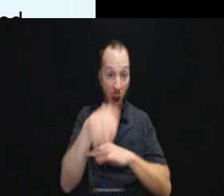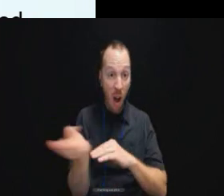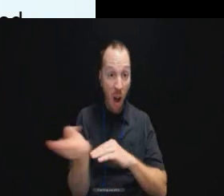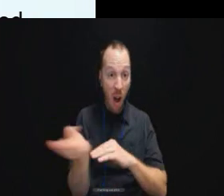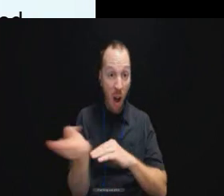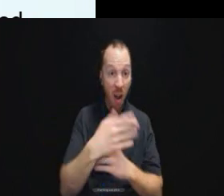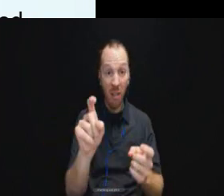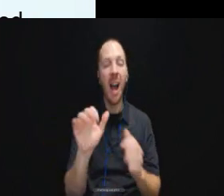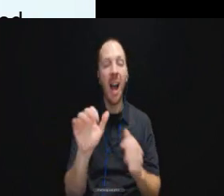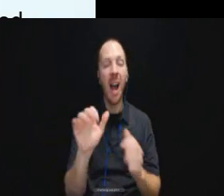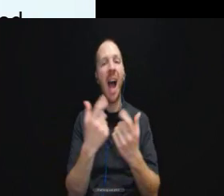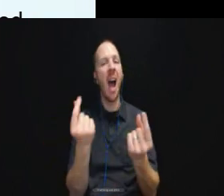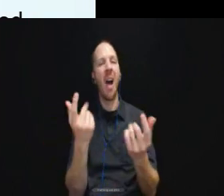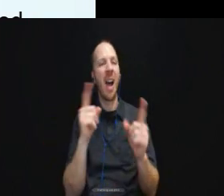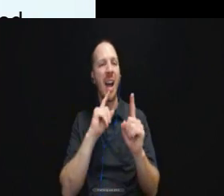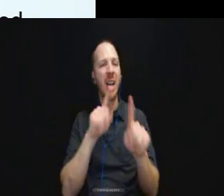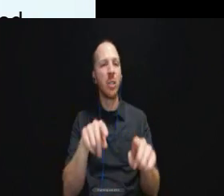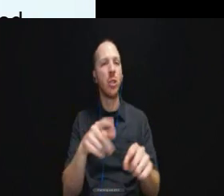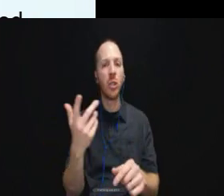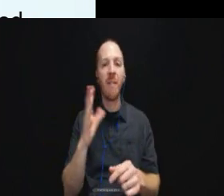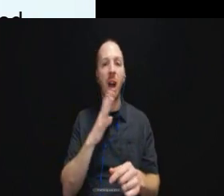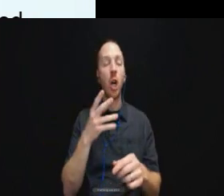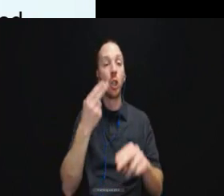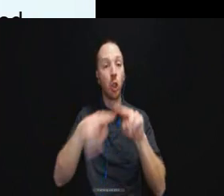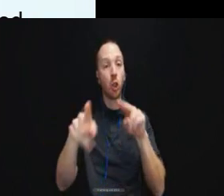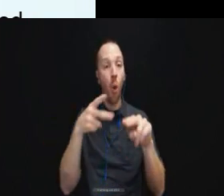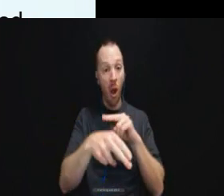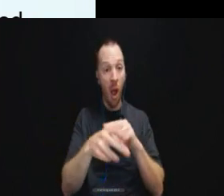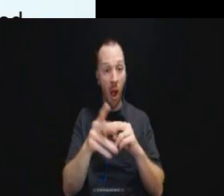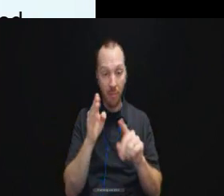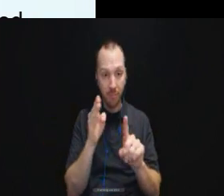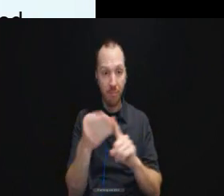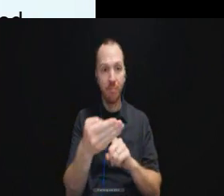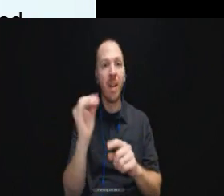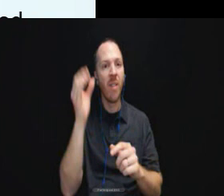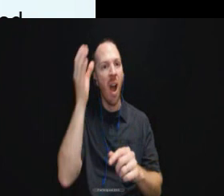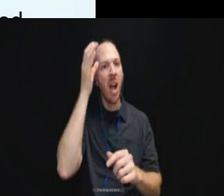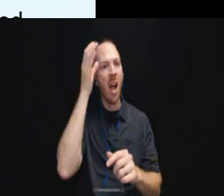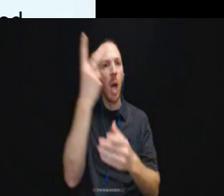Kind of the shortcut there has been this concept coined in both the case law and settlement